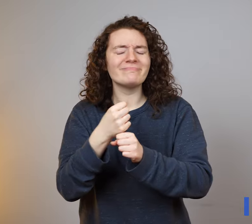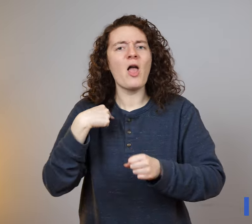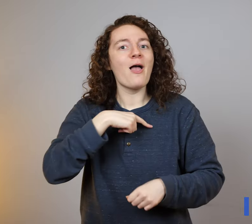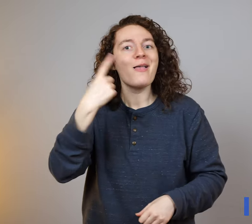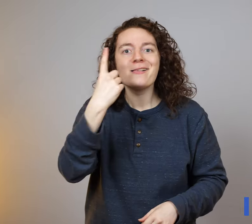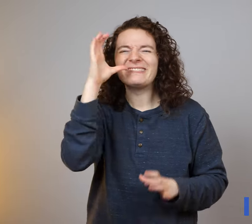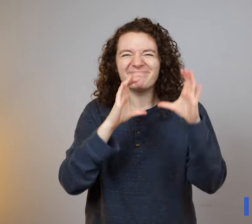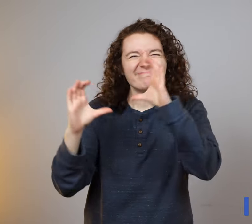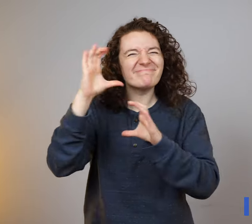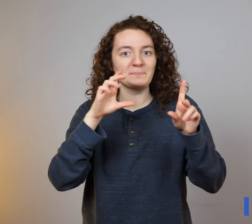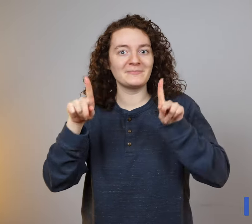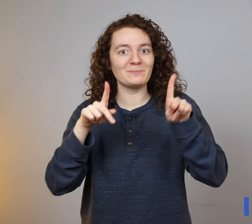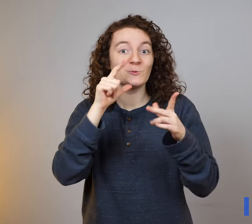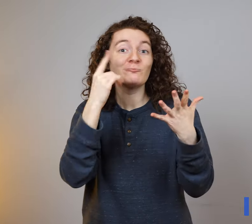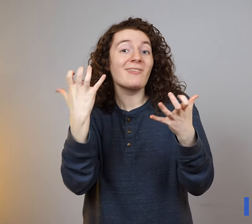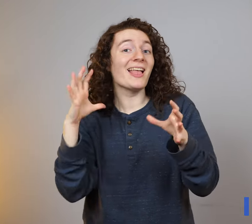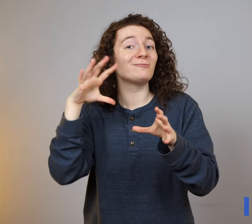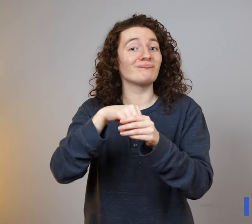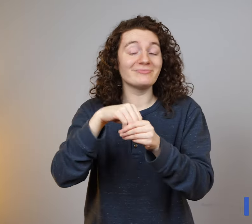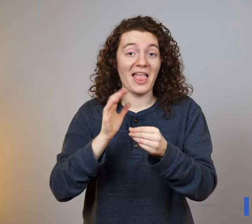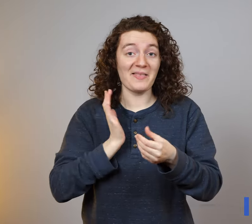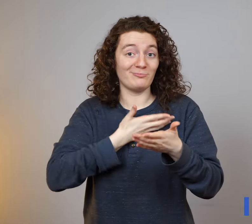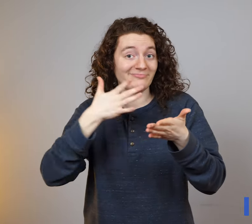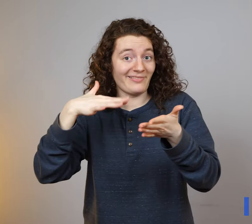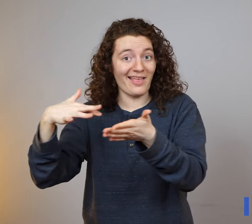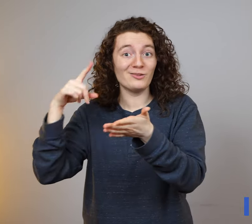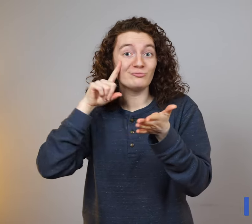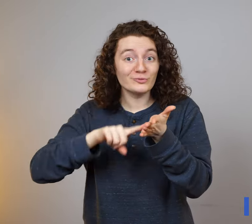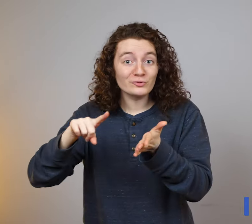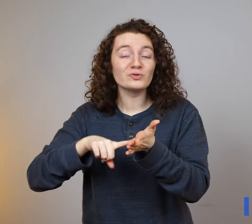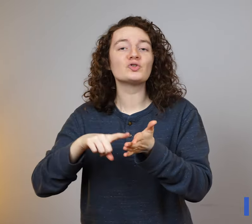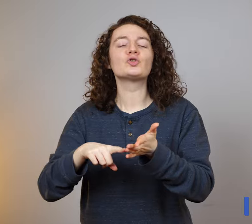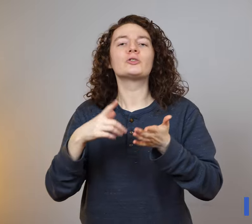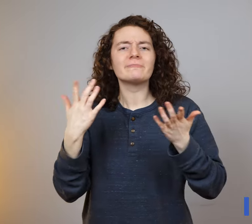We are always looking for people who want to participate in our research studies.